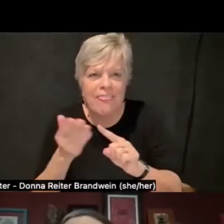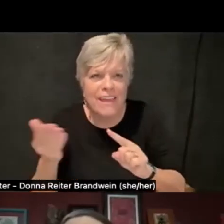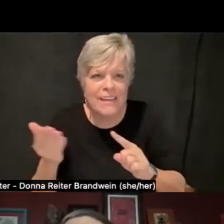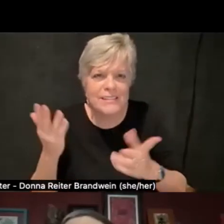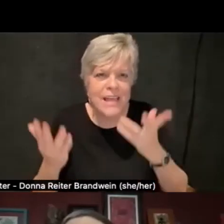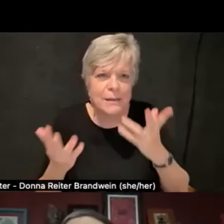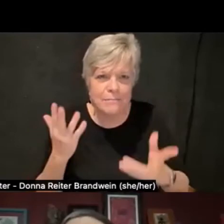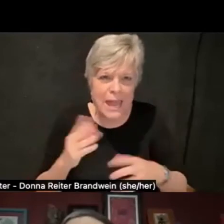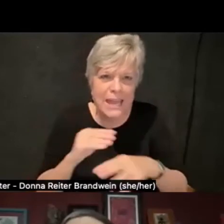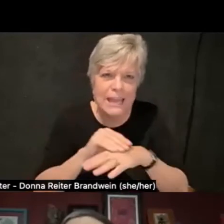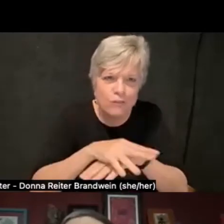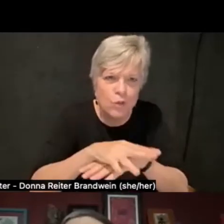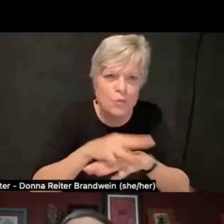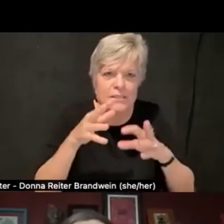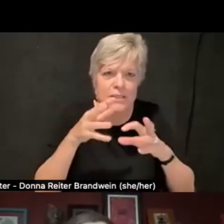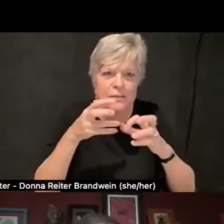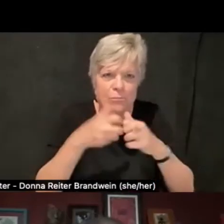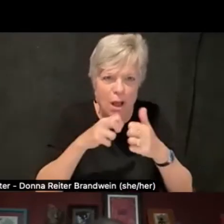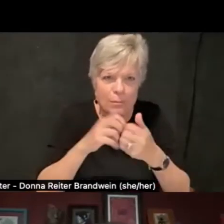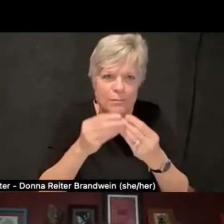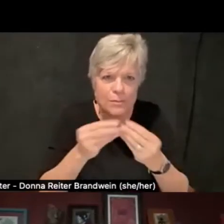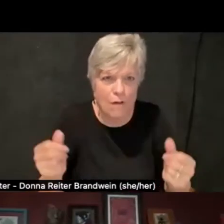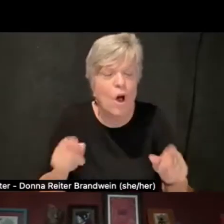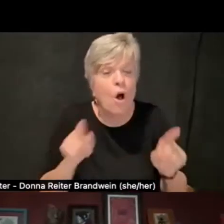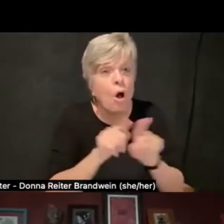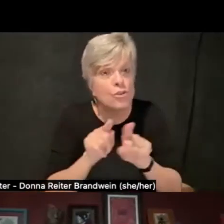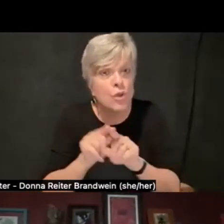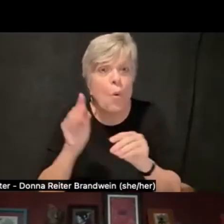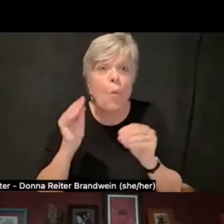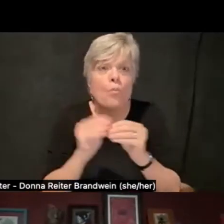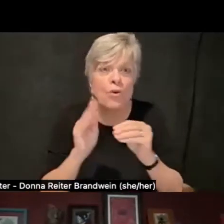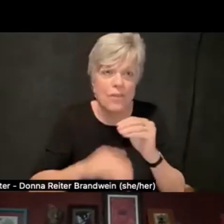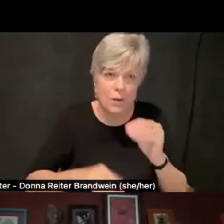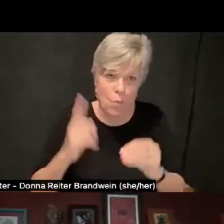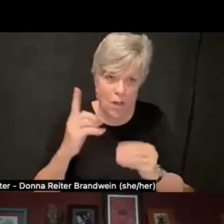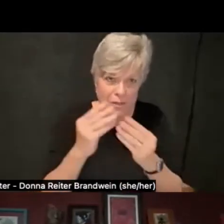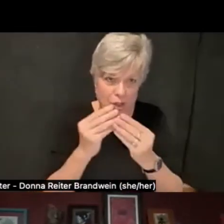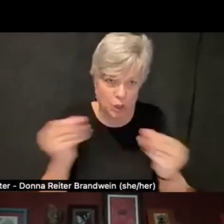and that there are also a number of solutions, right, to different problems.